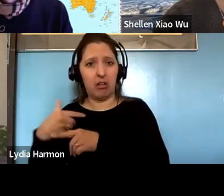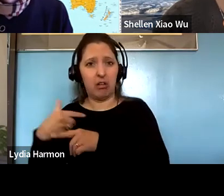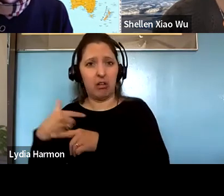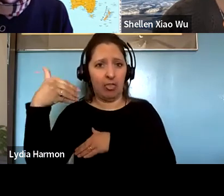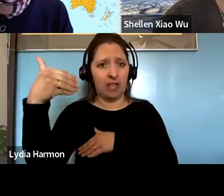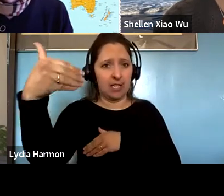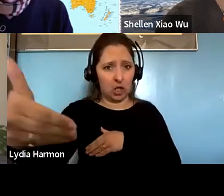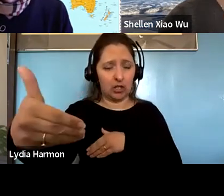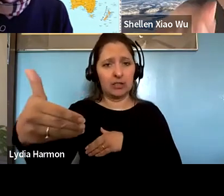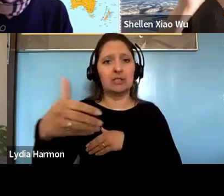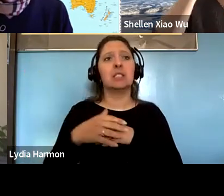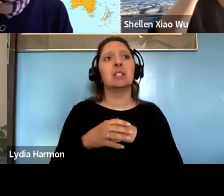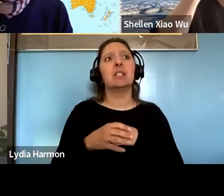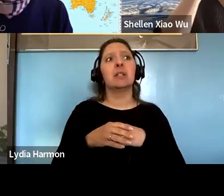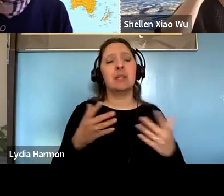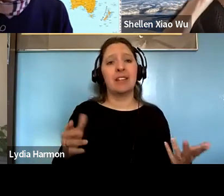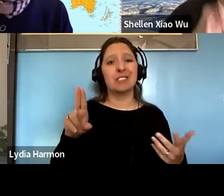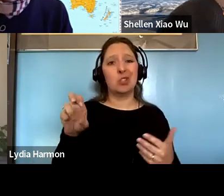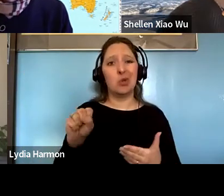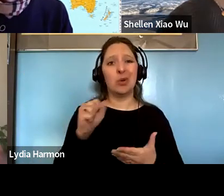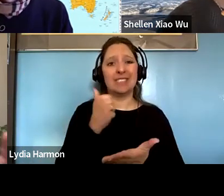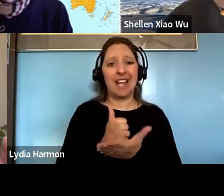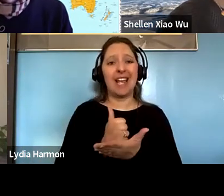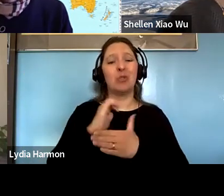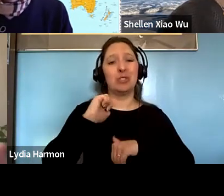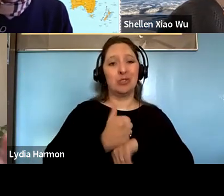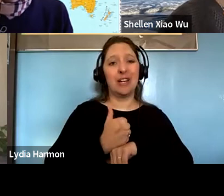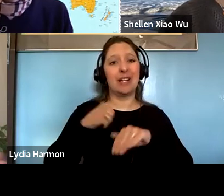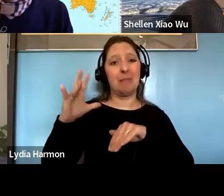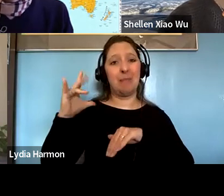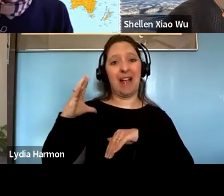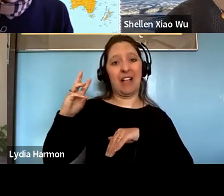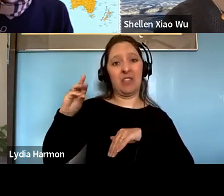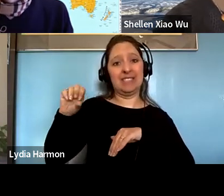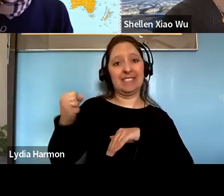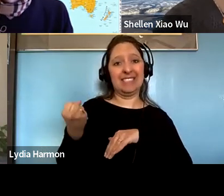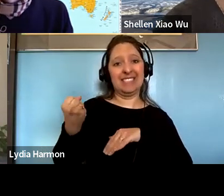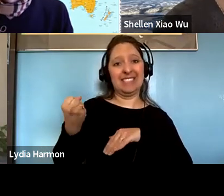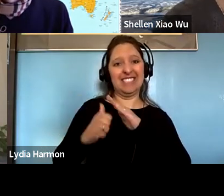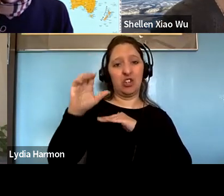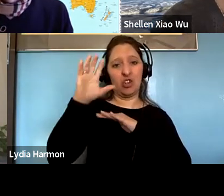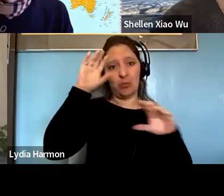Timothy Gill: USA was created in the 60s under Kennedy to promote like agricultural development, this that the other, and now you know there's.